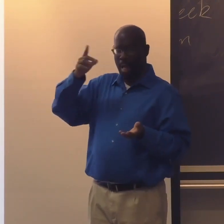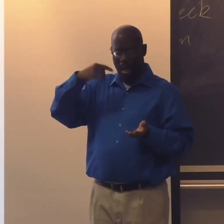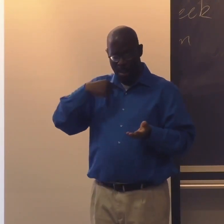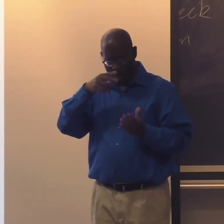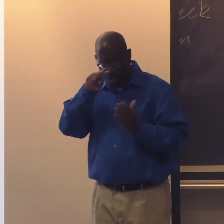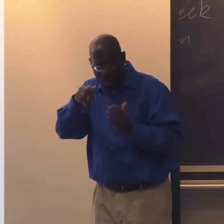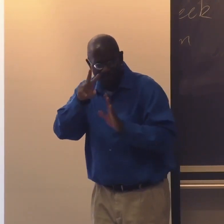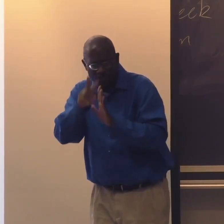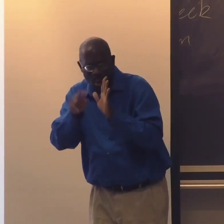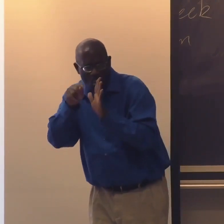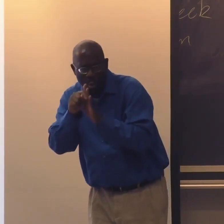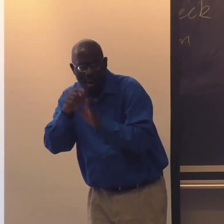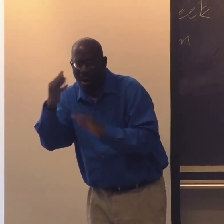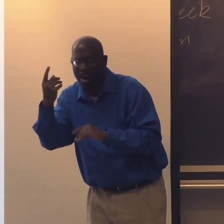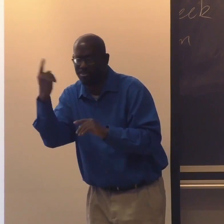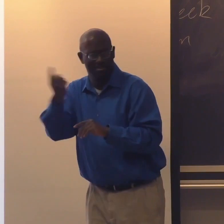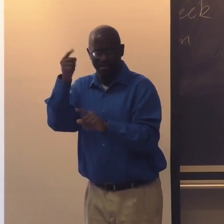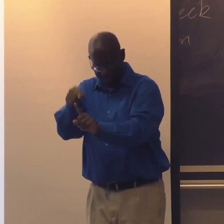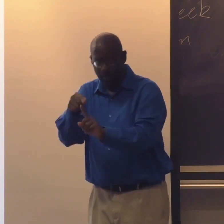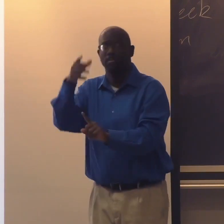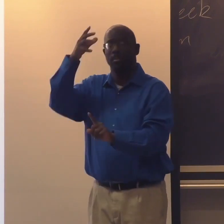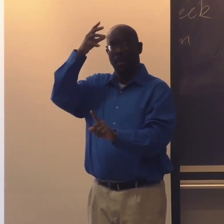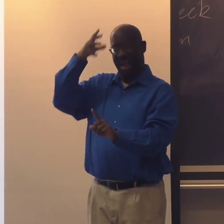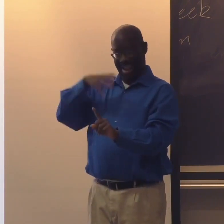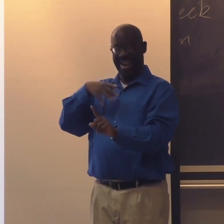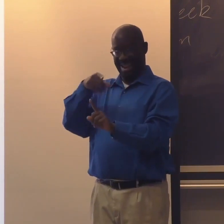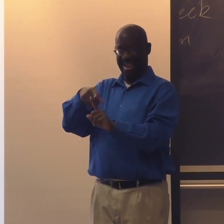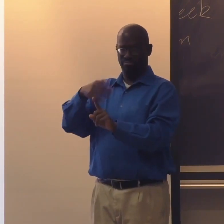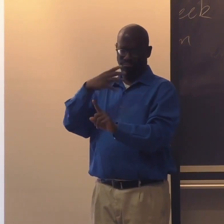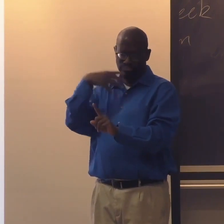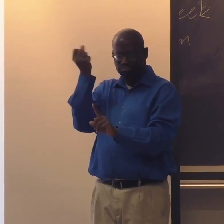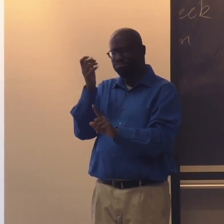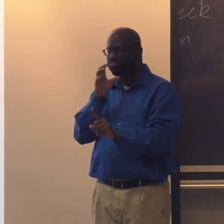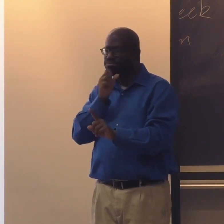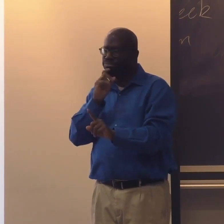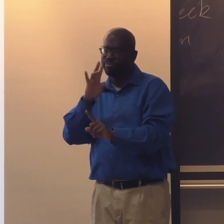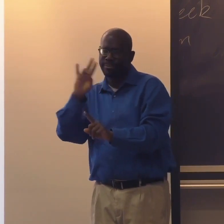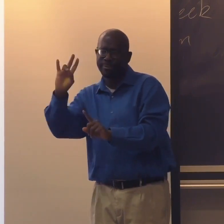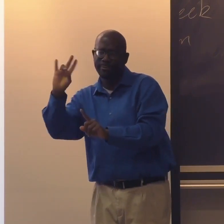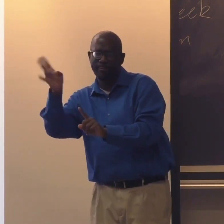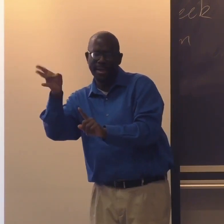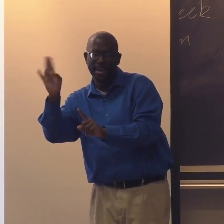And the students were given diplomas. There was a videotape of a gentleman.